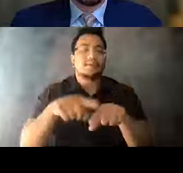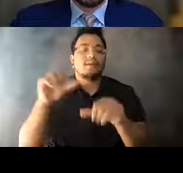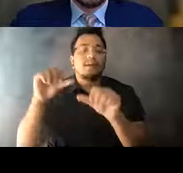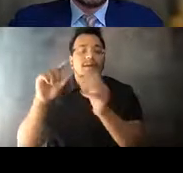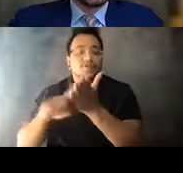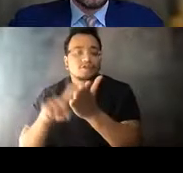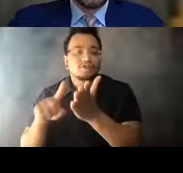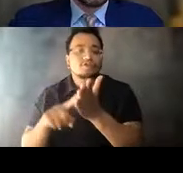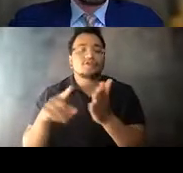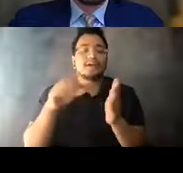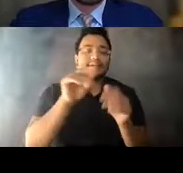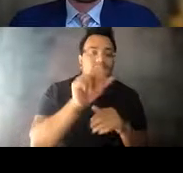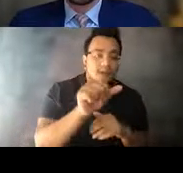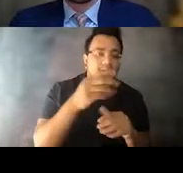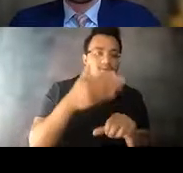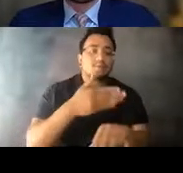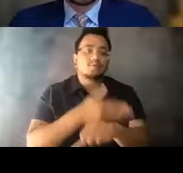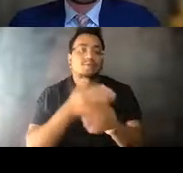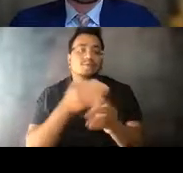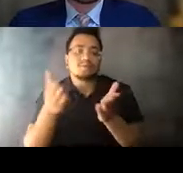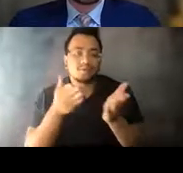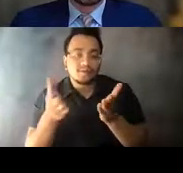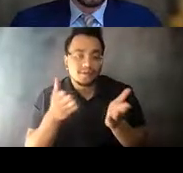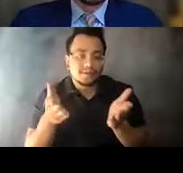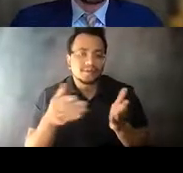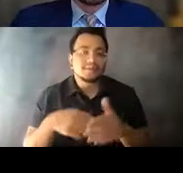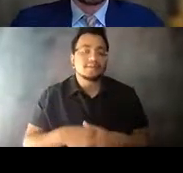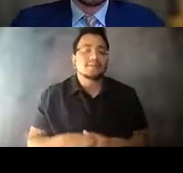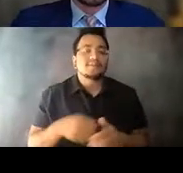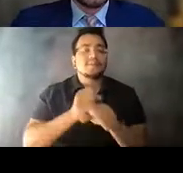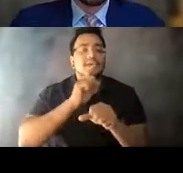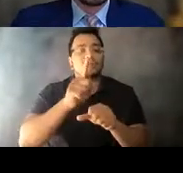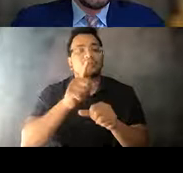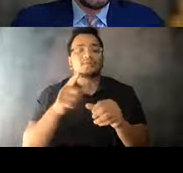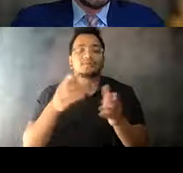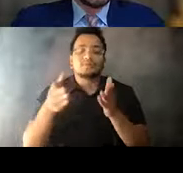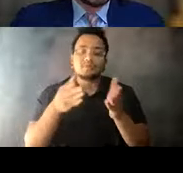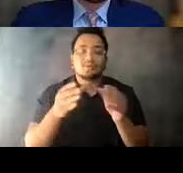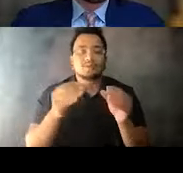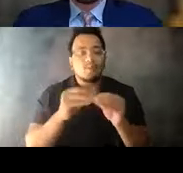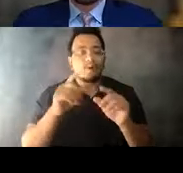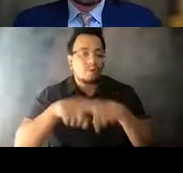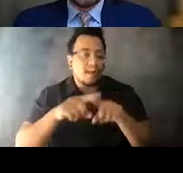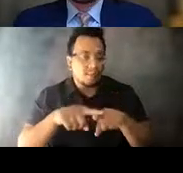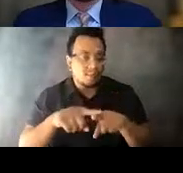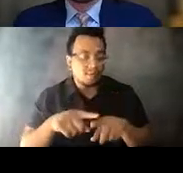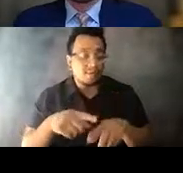14:32:25 Things that we were doing before like transit-signal prioritization to make service more reliable, which ultimately, reliable service